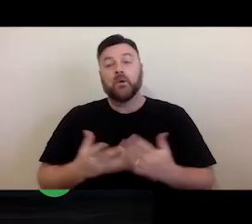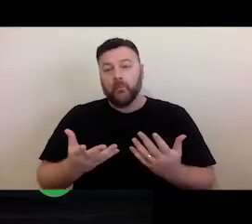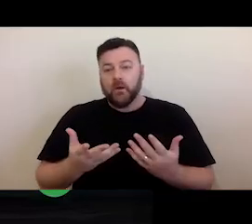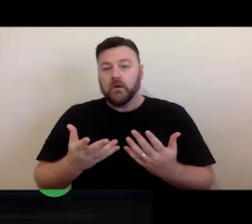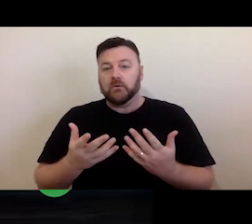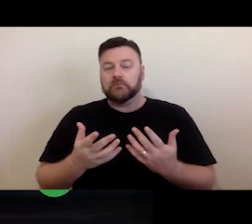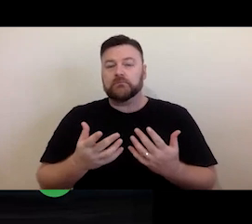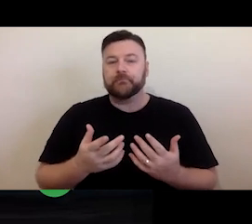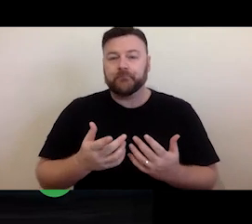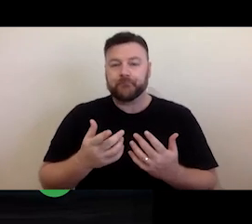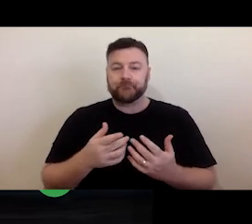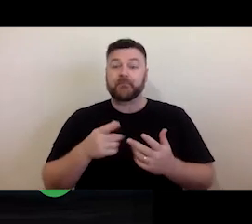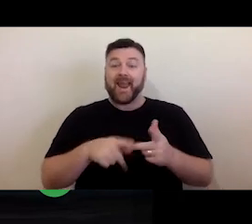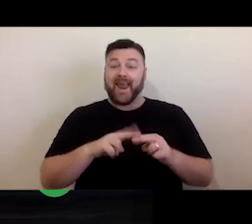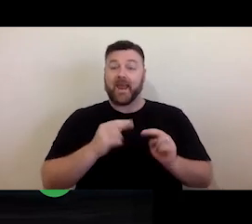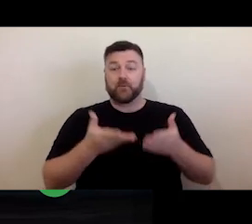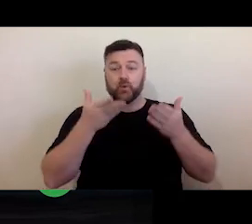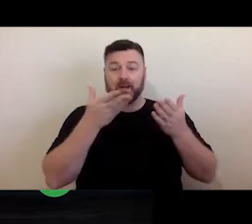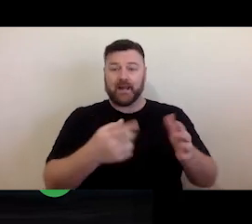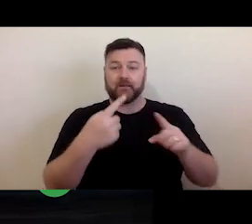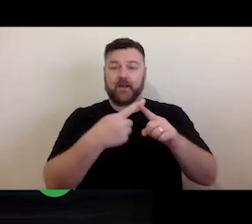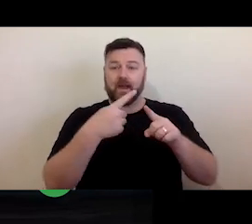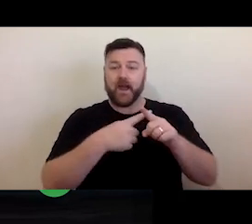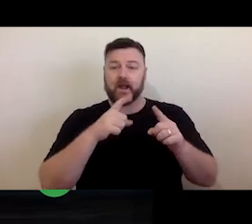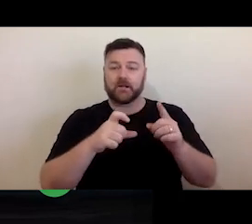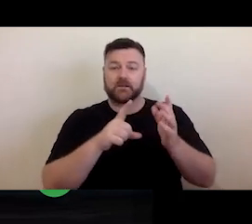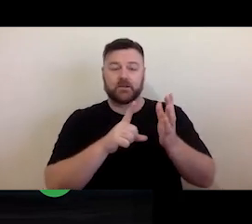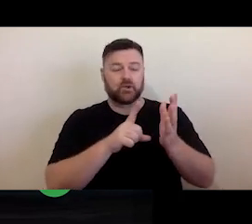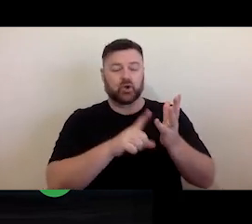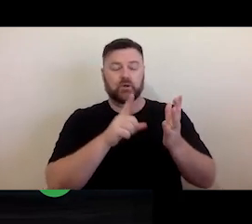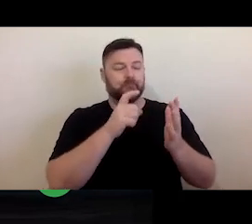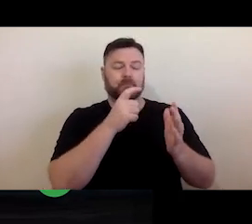where you have granted an exclusive licence to another party they gain